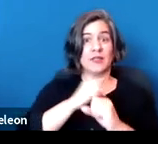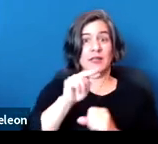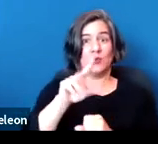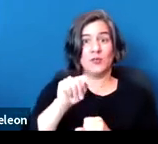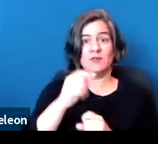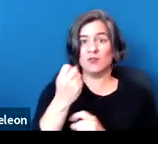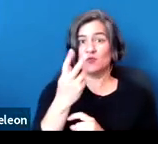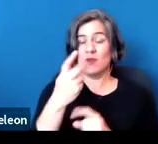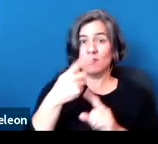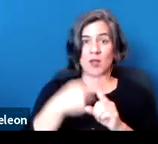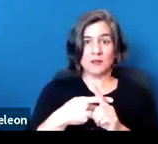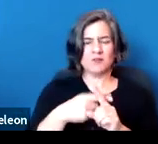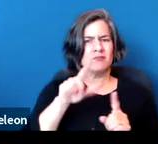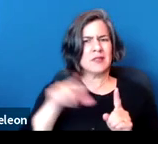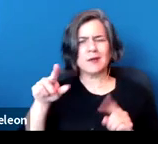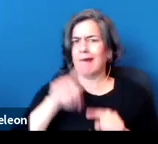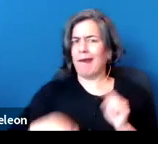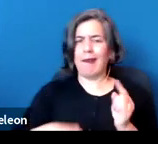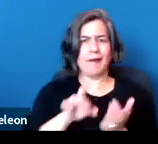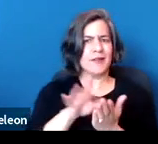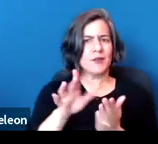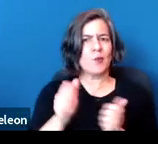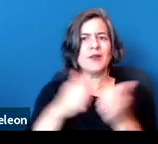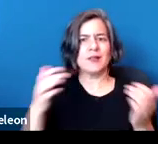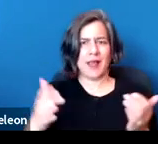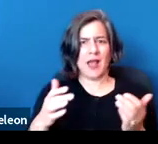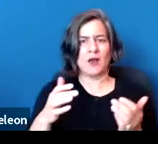your landlord may not evict you without what's called just cause.